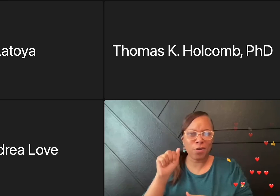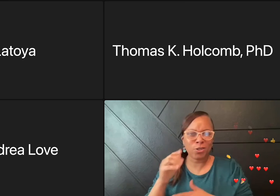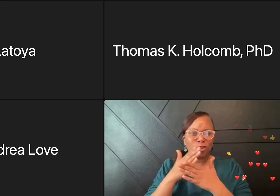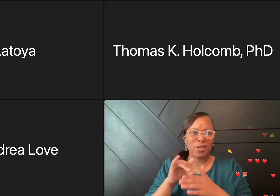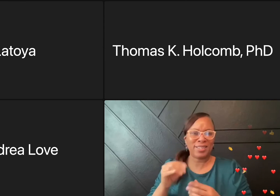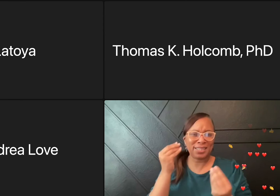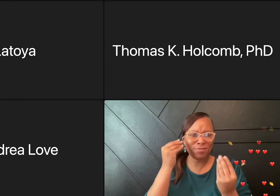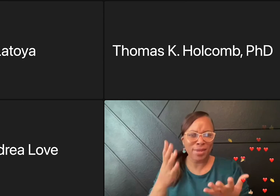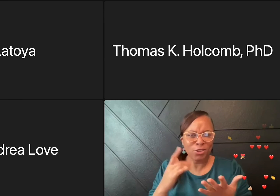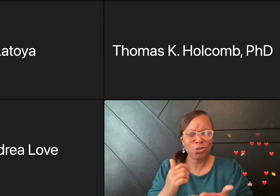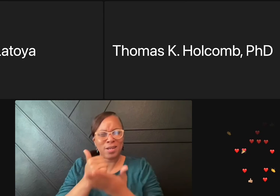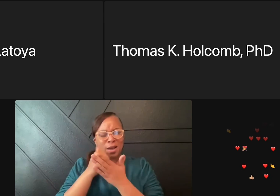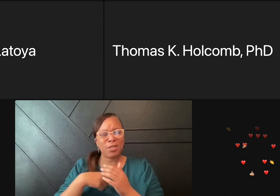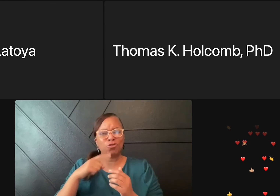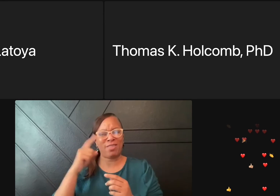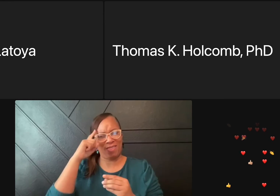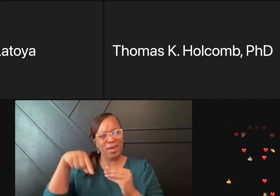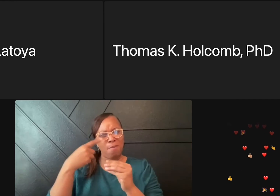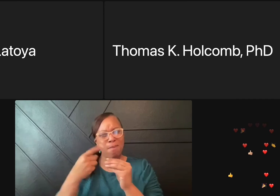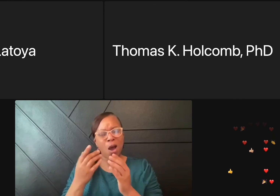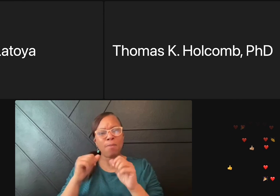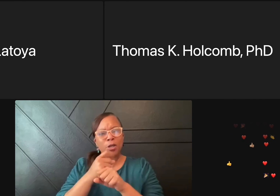So thank you for giving us a lot to think about,